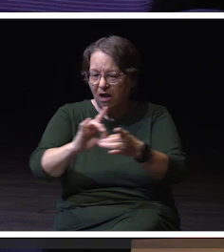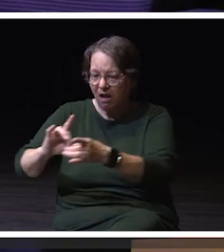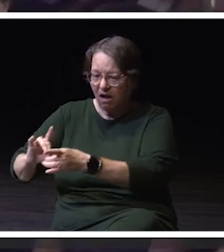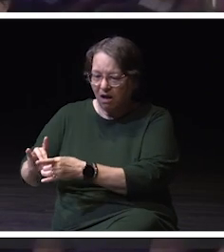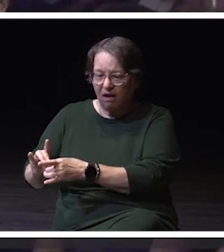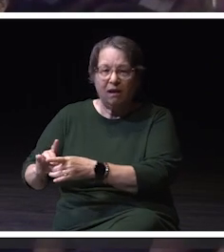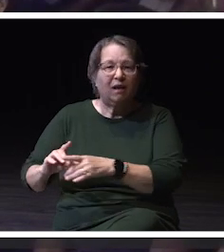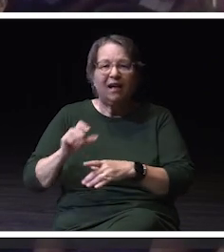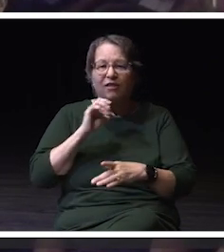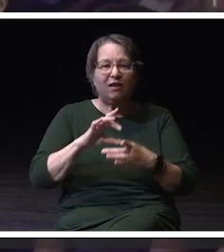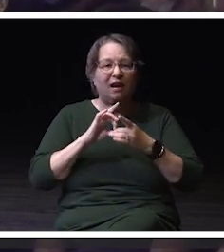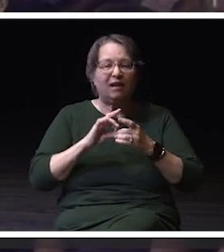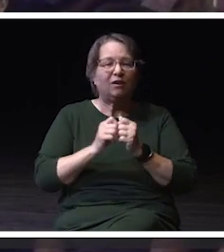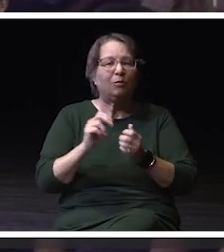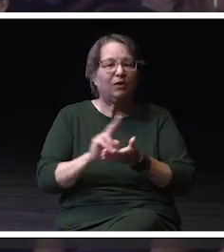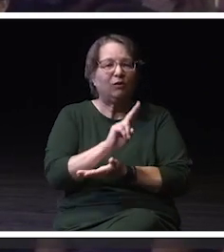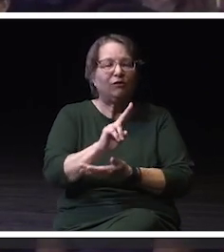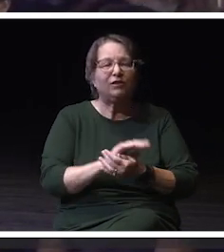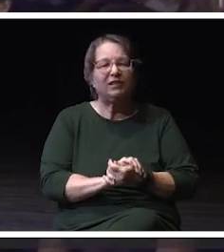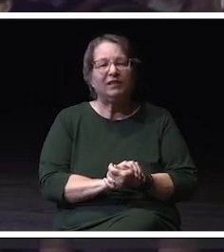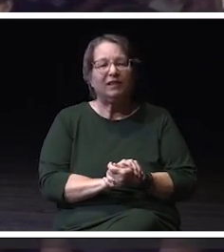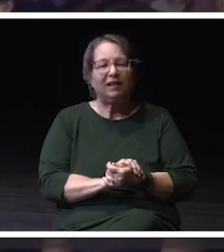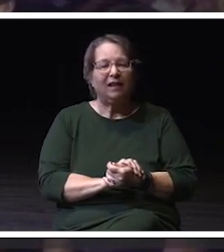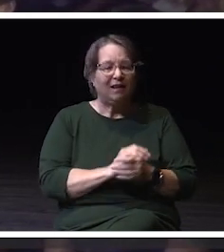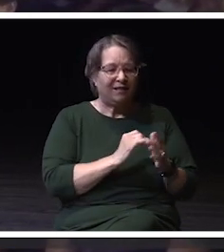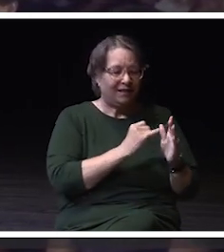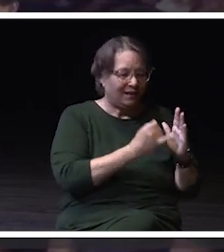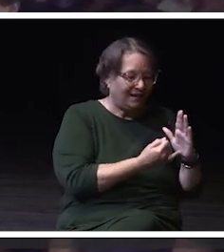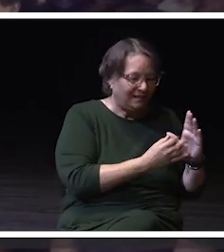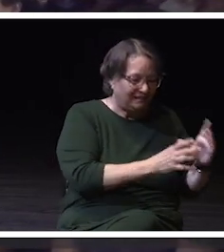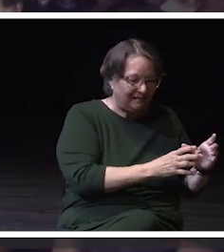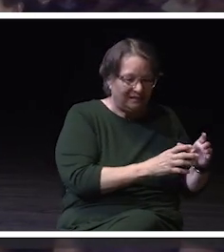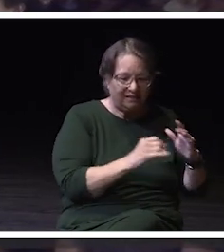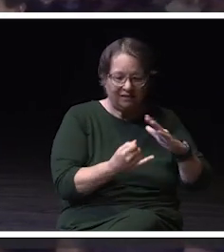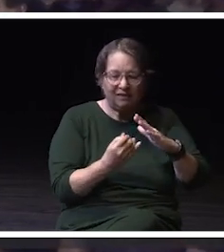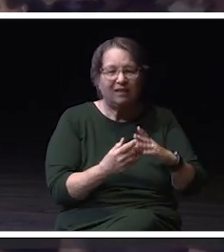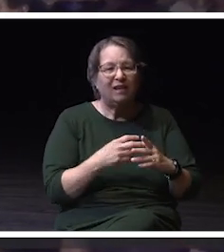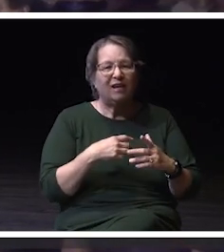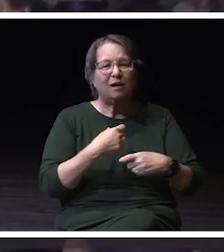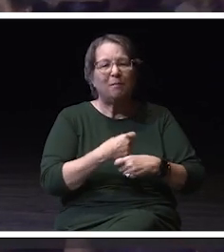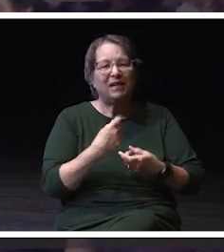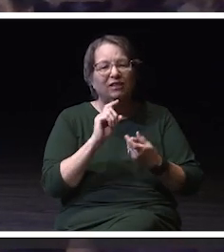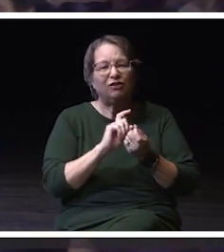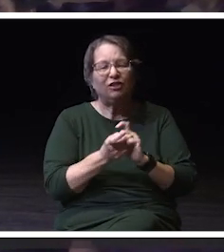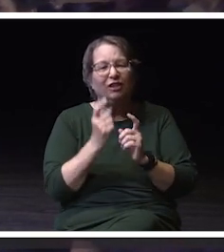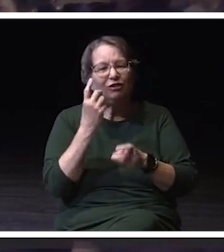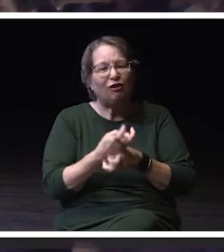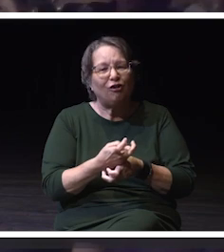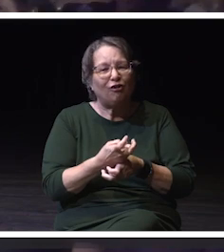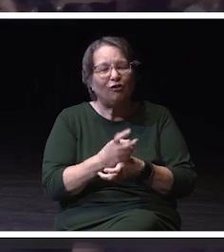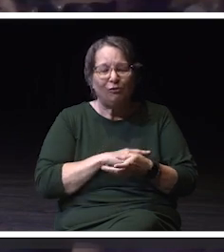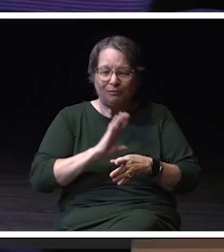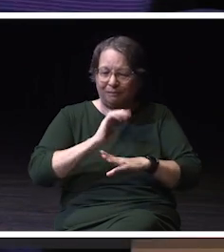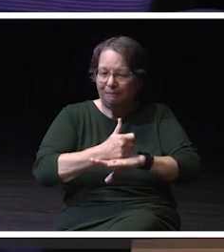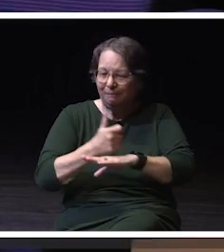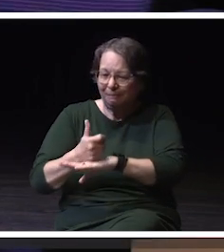So that kind of isolation just makes meaningful change really difficult to enact. It can make it a them